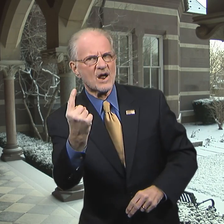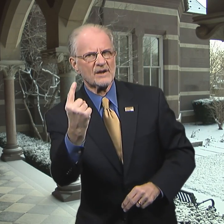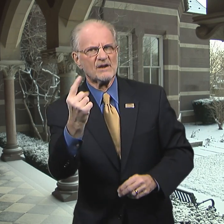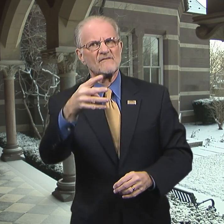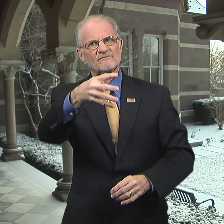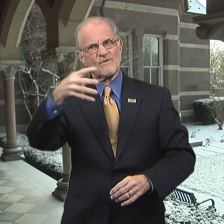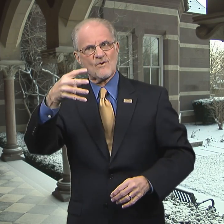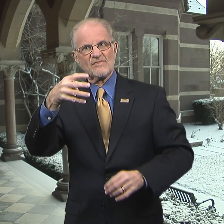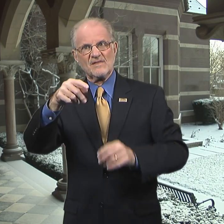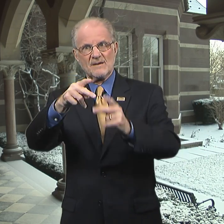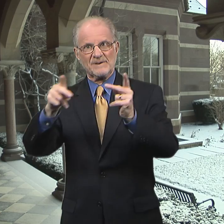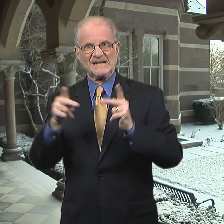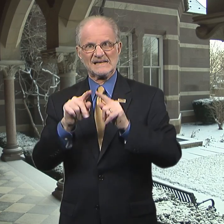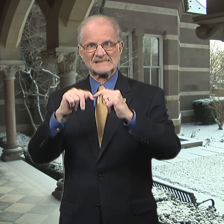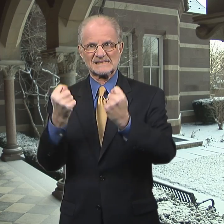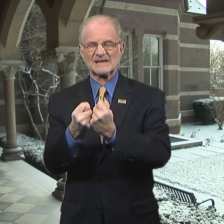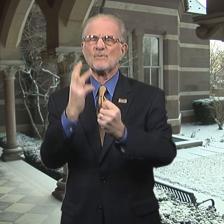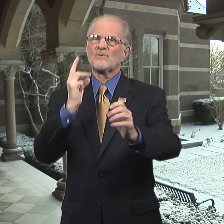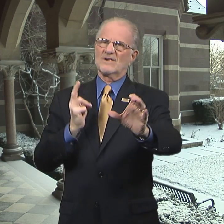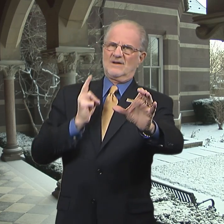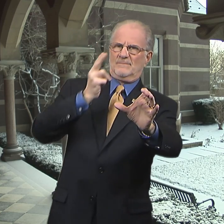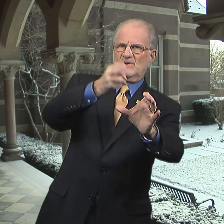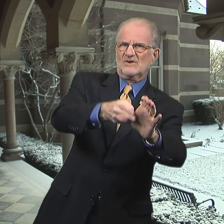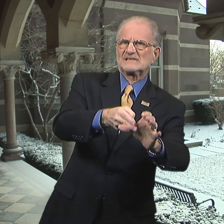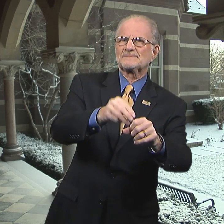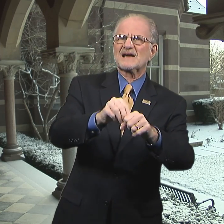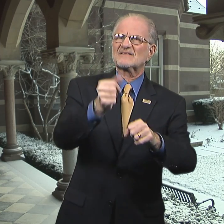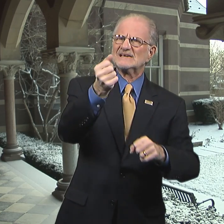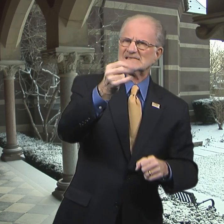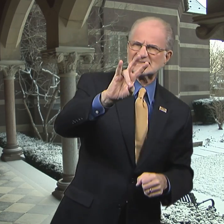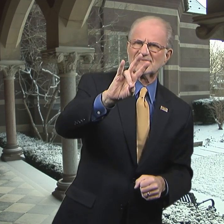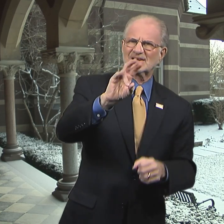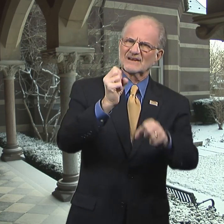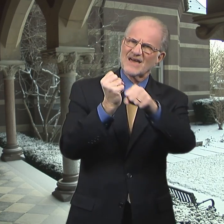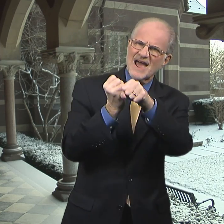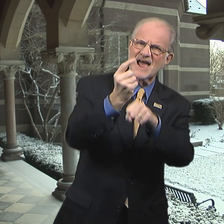and one fourth place team will participate in the 17th annual national competition